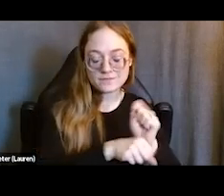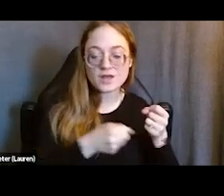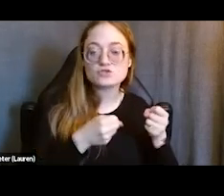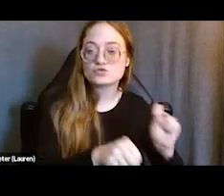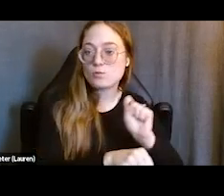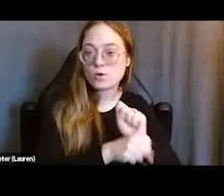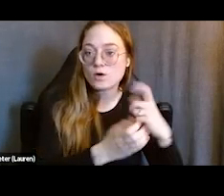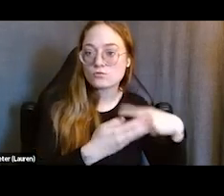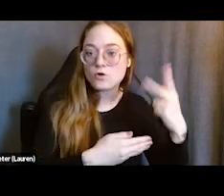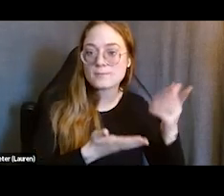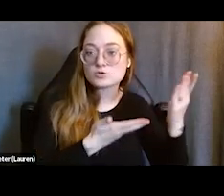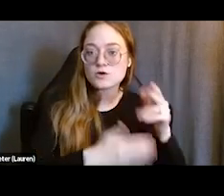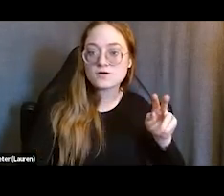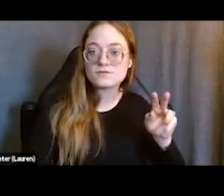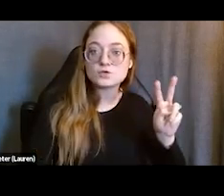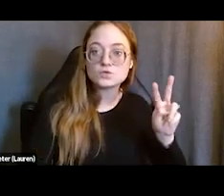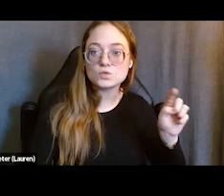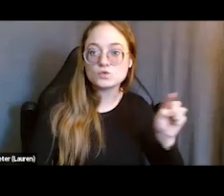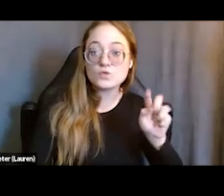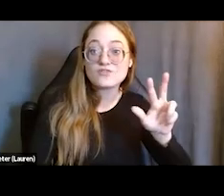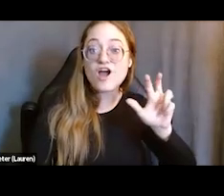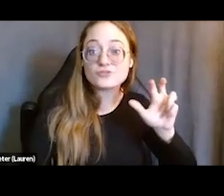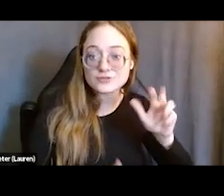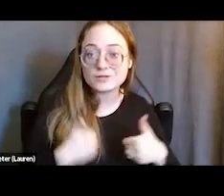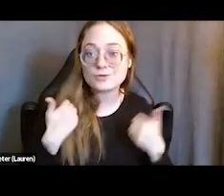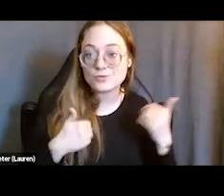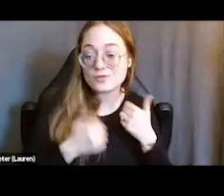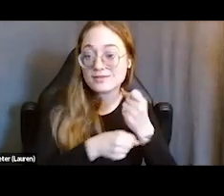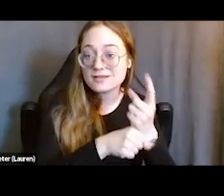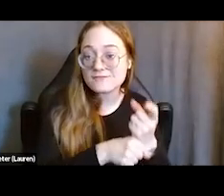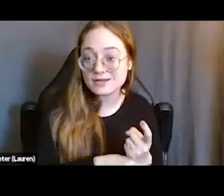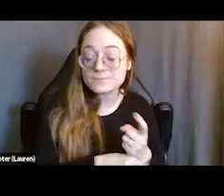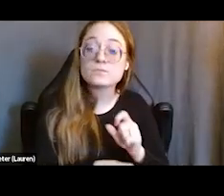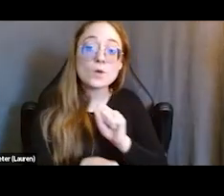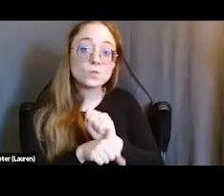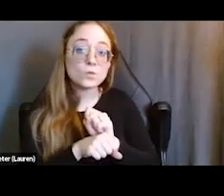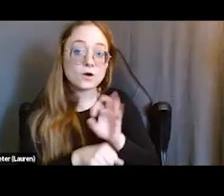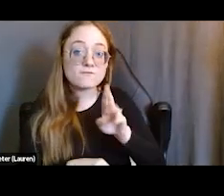from two to 300 youth a year. Our Workforce program is still really rooted in social enterprises.